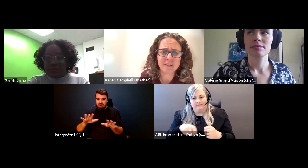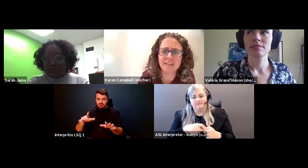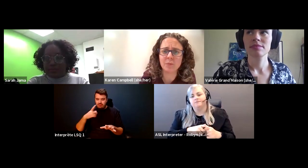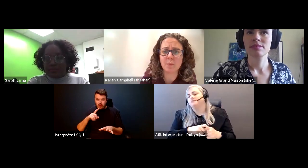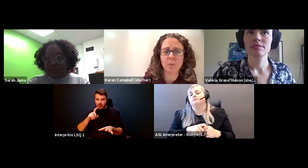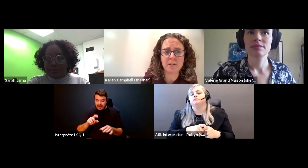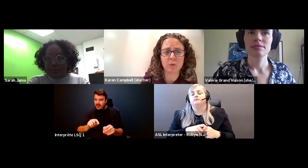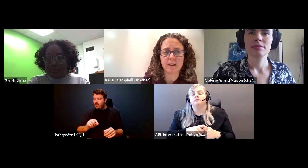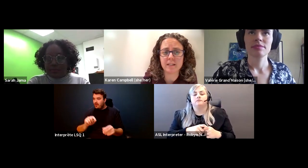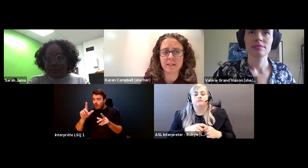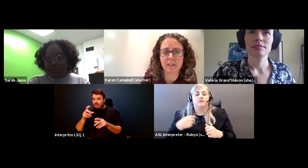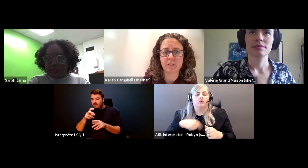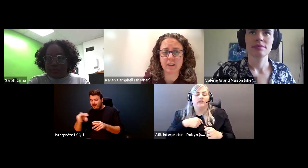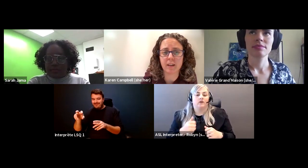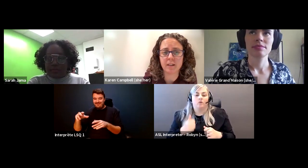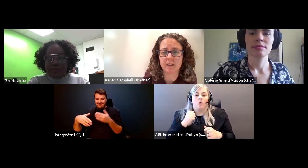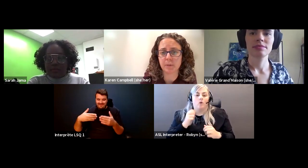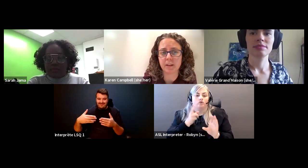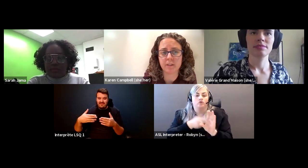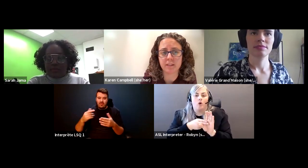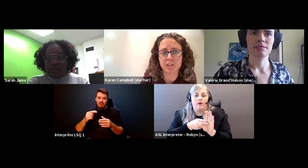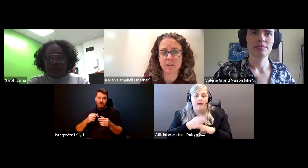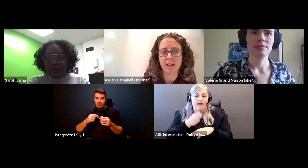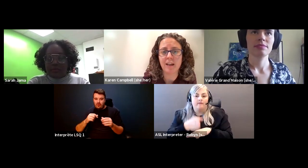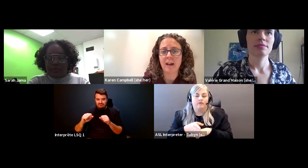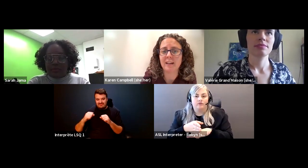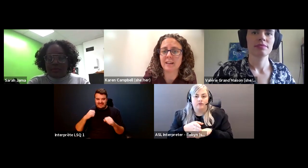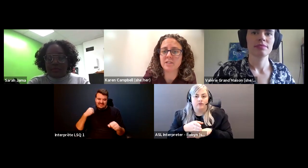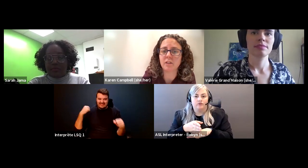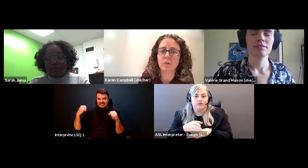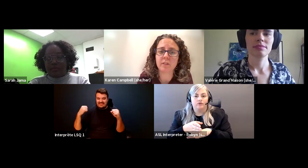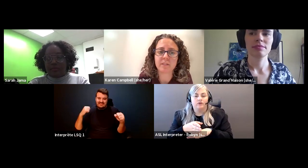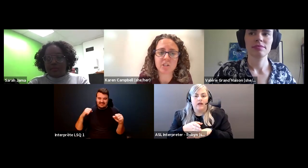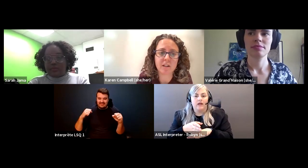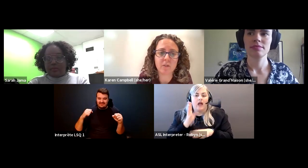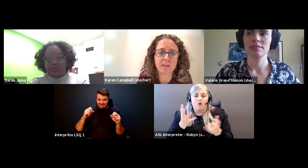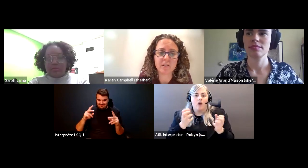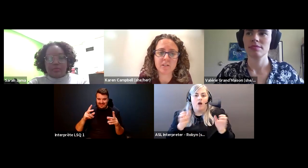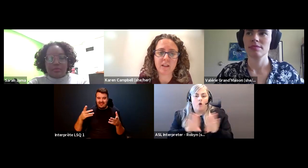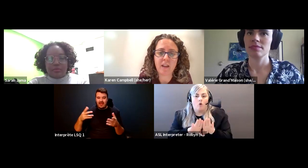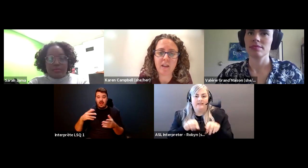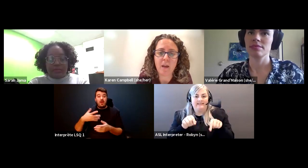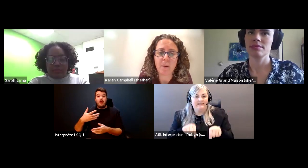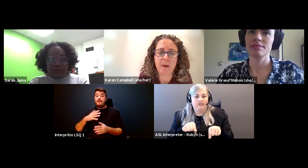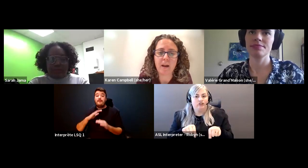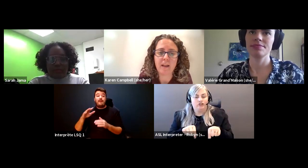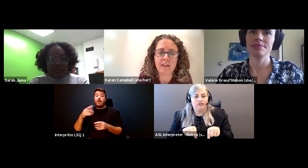Karen Campbell (she/her): Since we won't be joining together again in a plenary session i'd like to close our session out here today by.